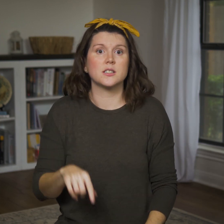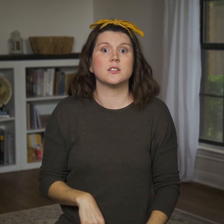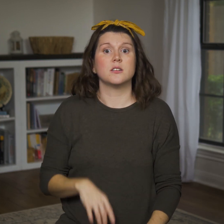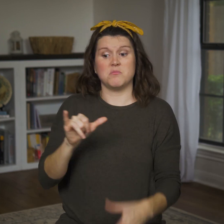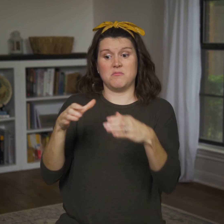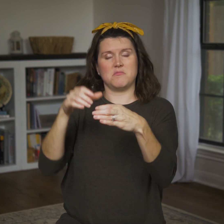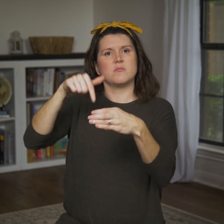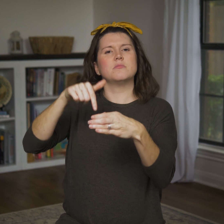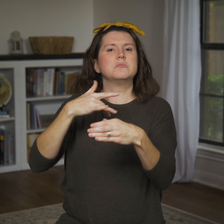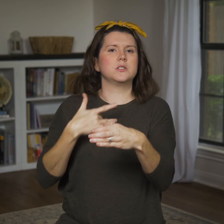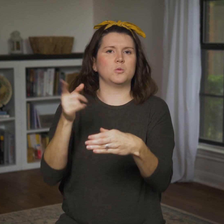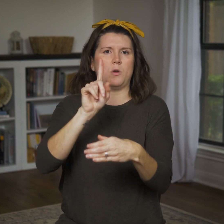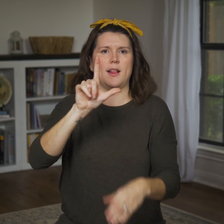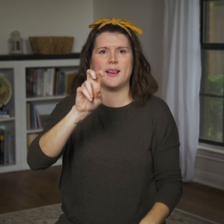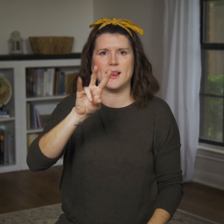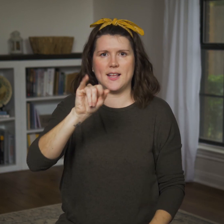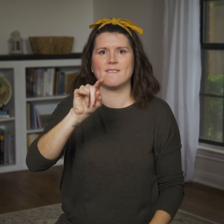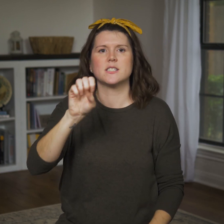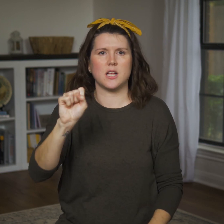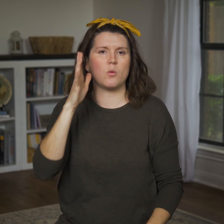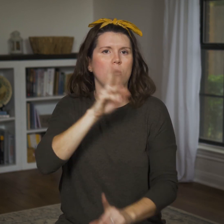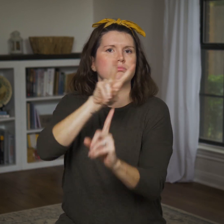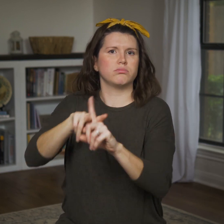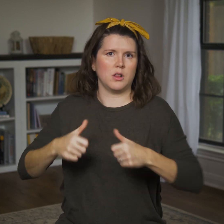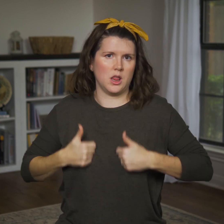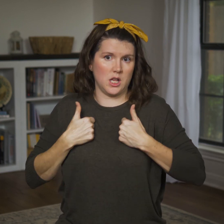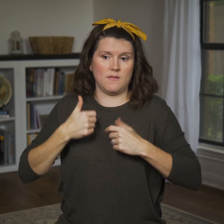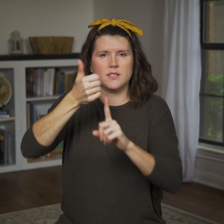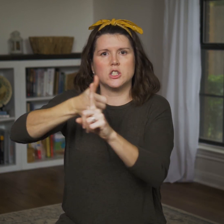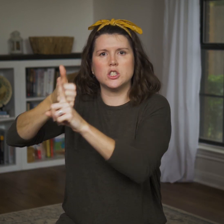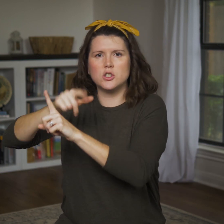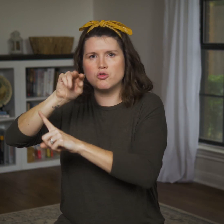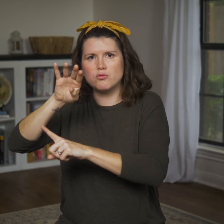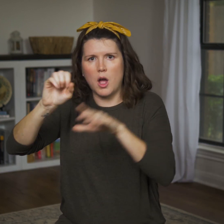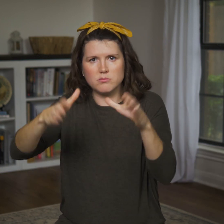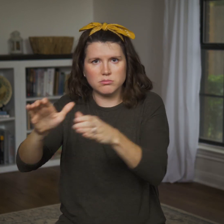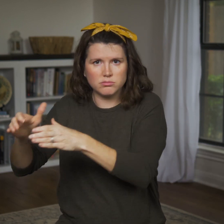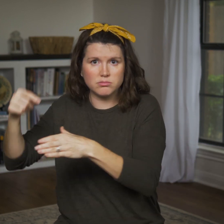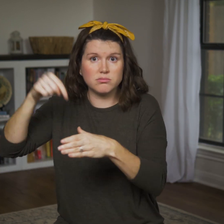While Levites will be appointed to live among each tribe,